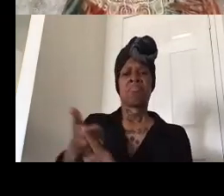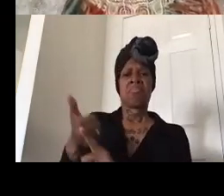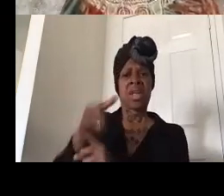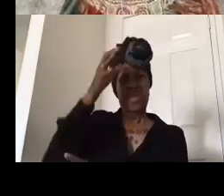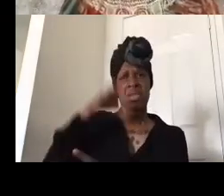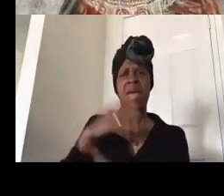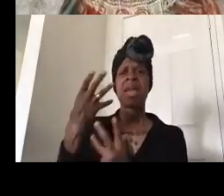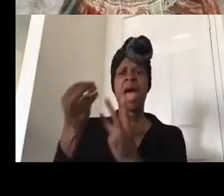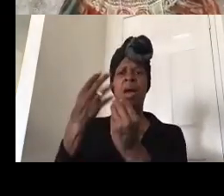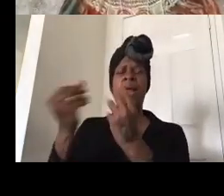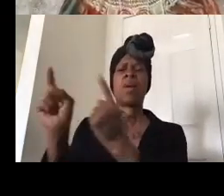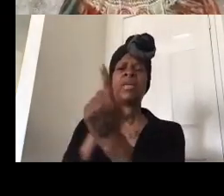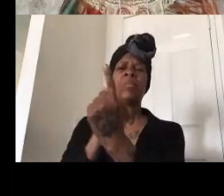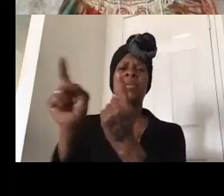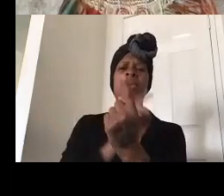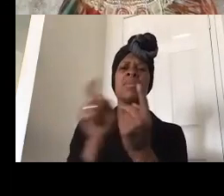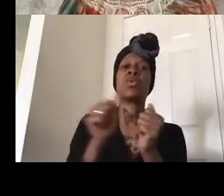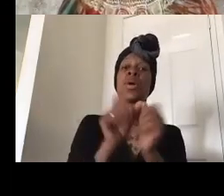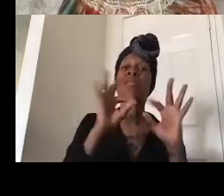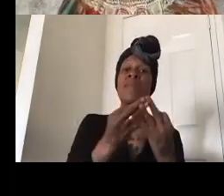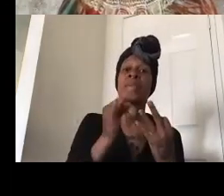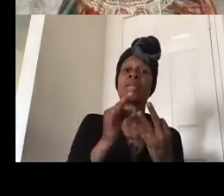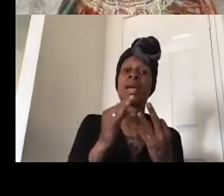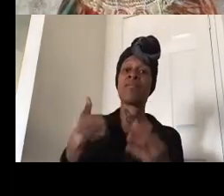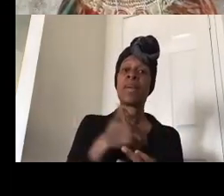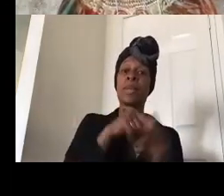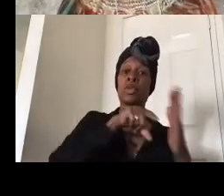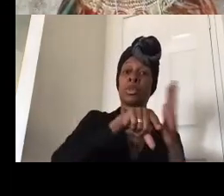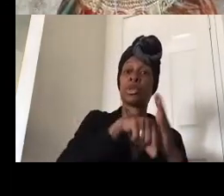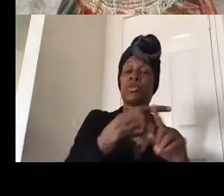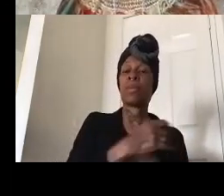those who've been killed um and so we're not going to